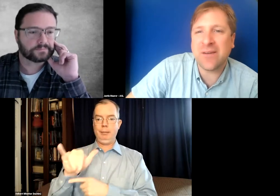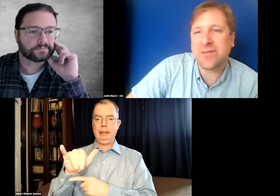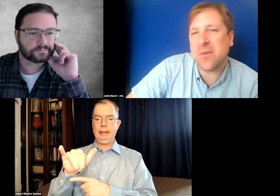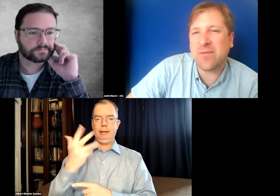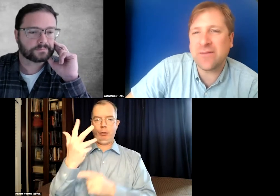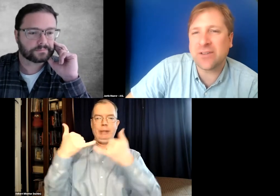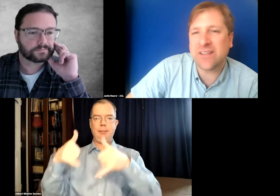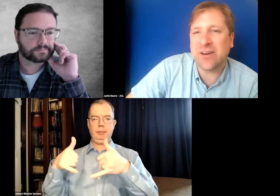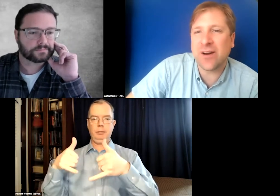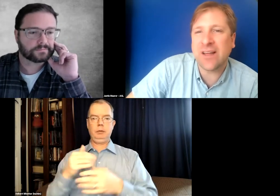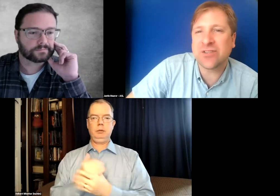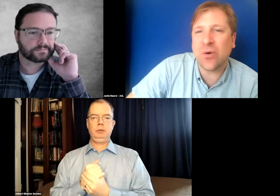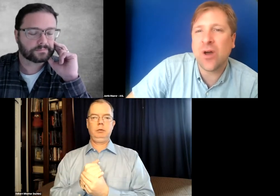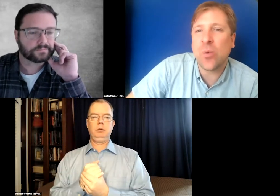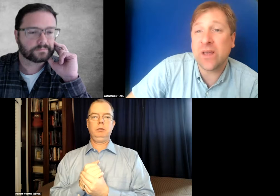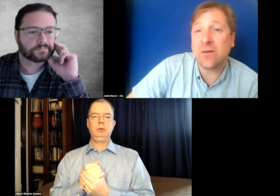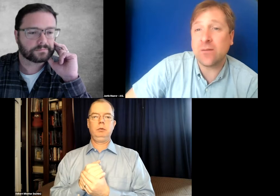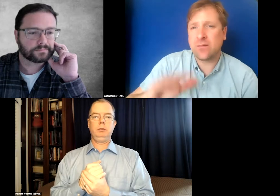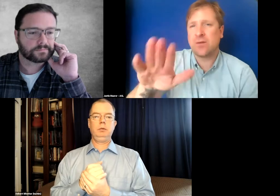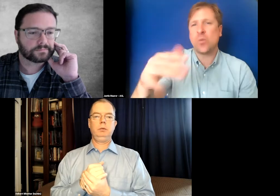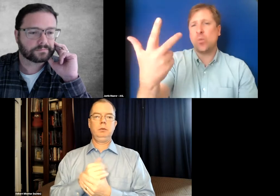about five years later.